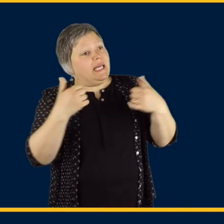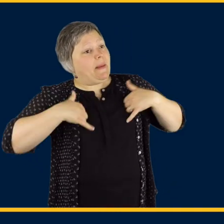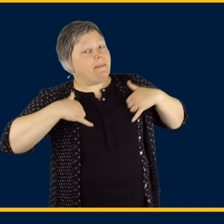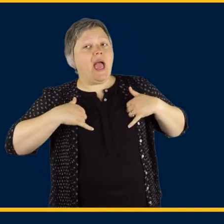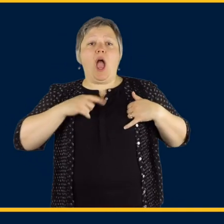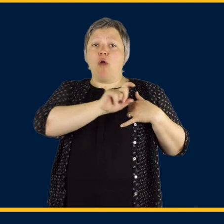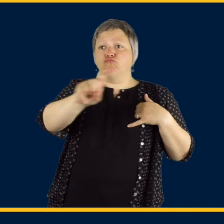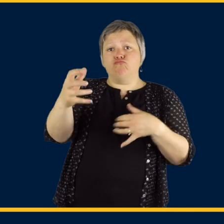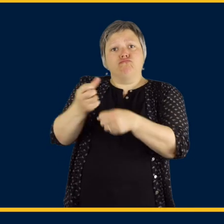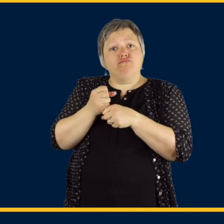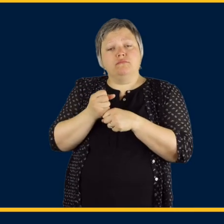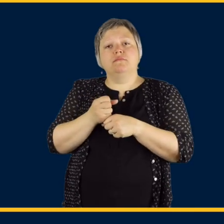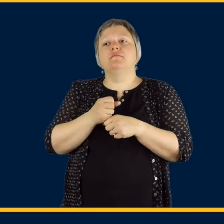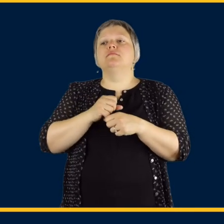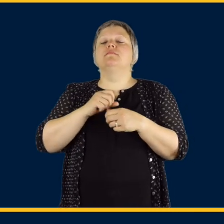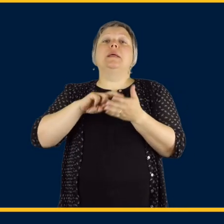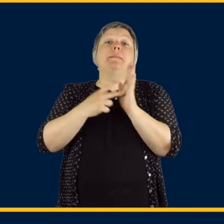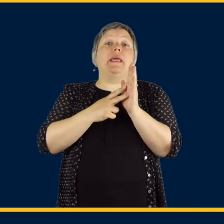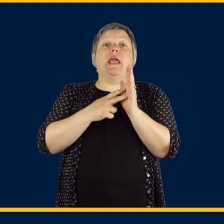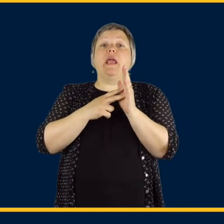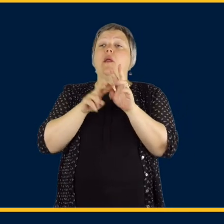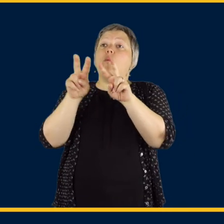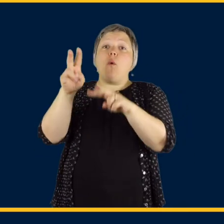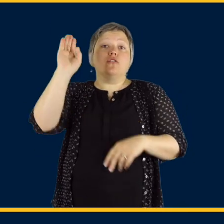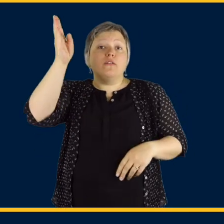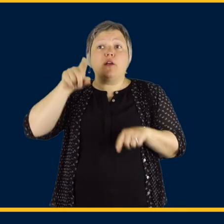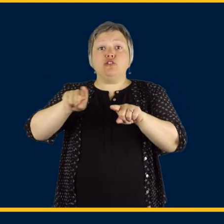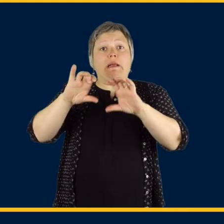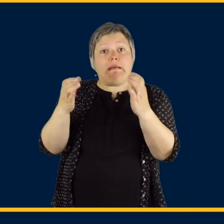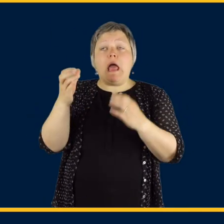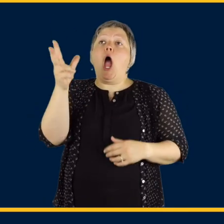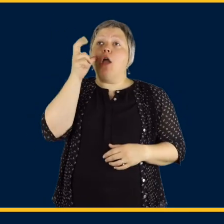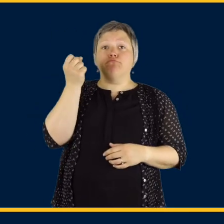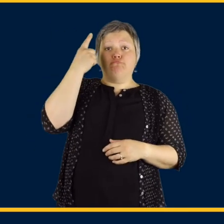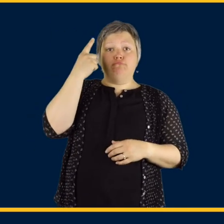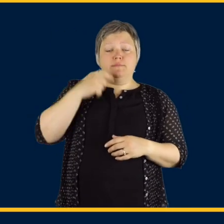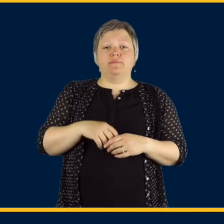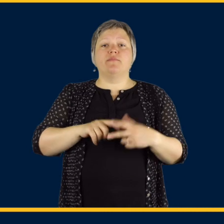For example, “Get your backpack,” ranging all the way to understanding classroom lectures in American Sign Language.